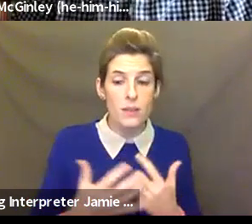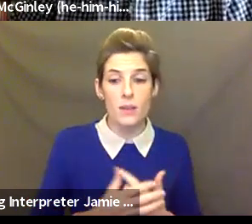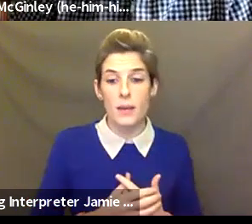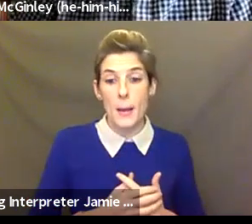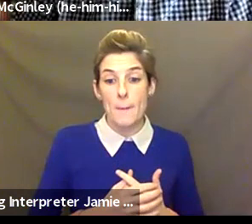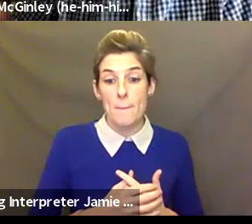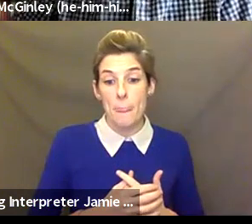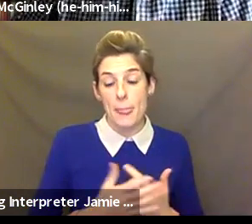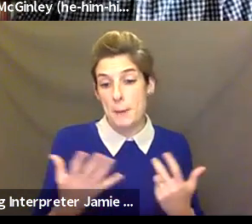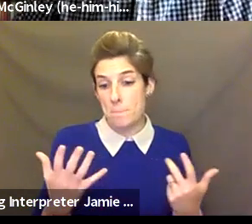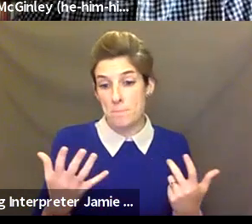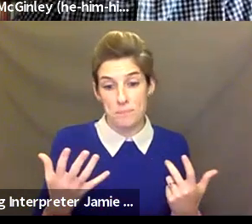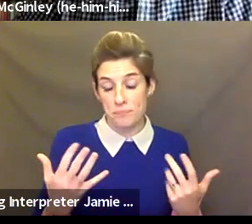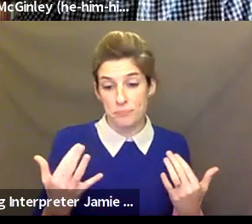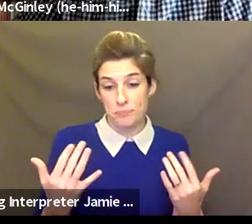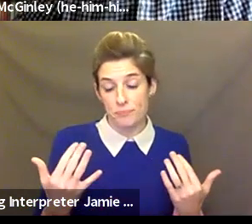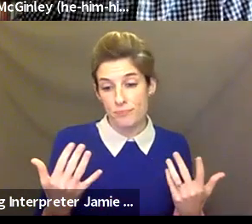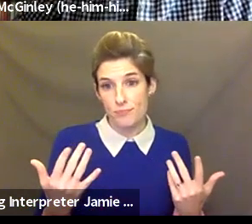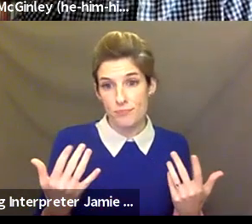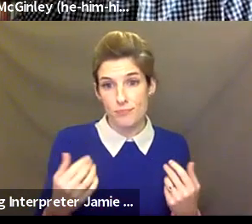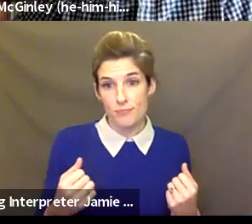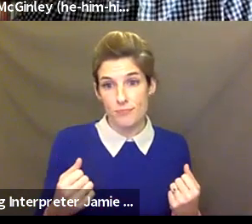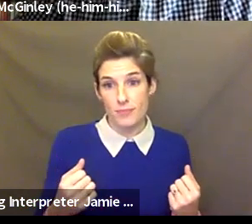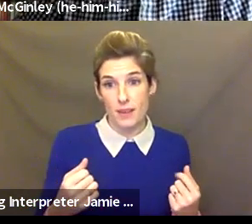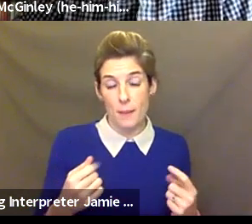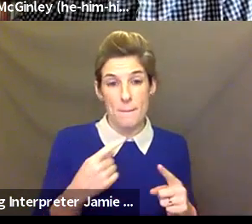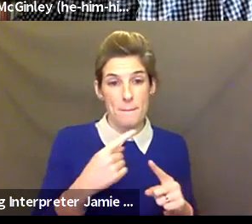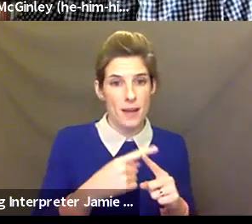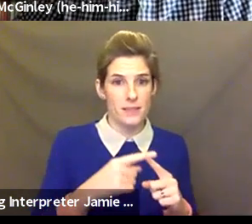but you know, all the pain and the grief and the suffering and